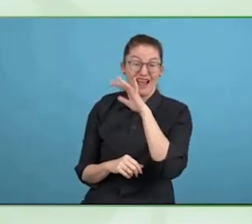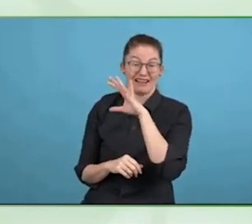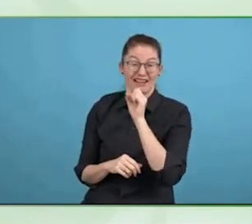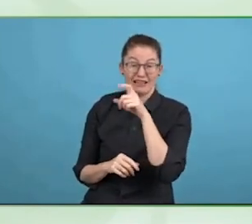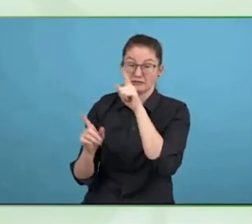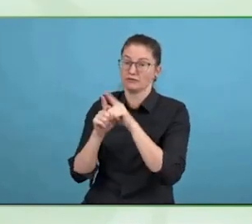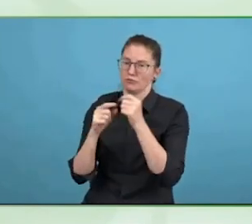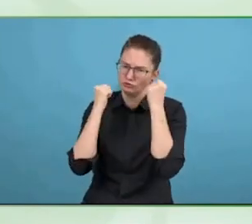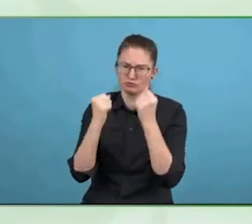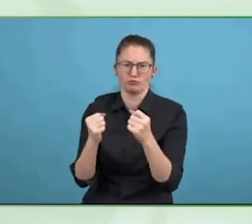policy.